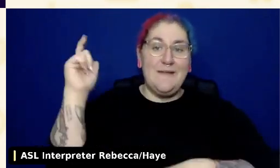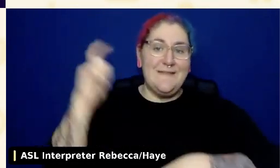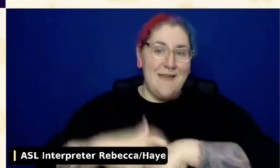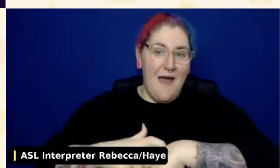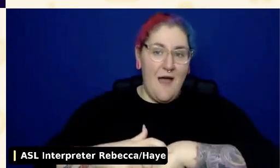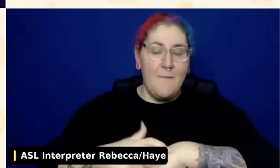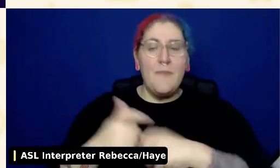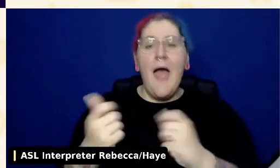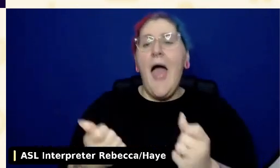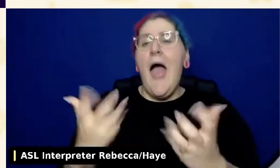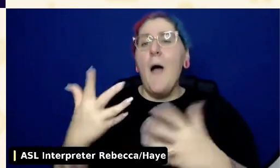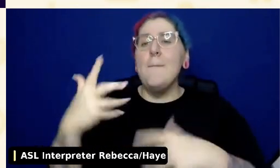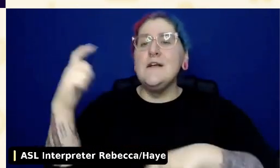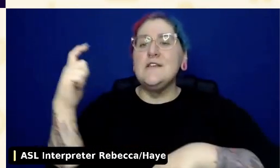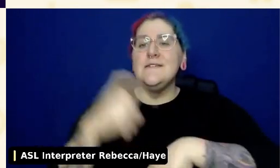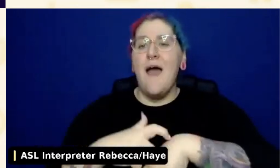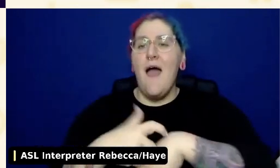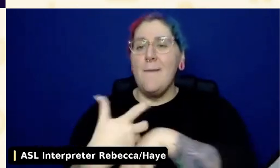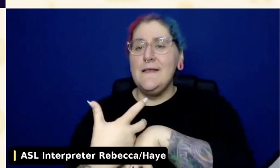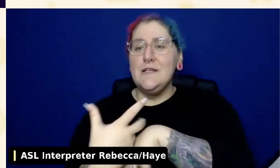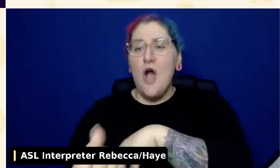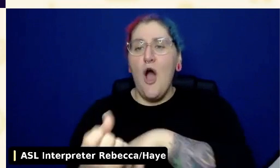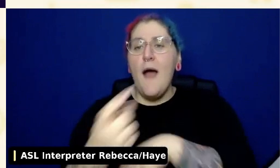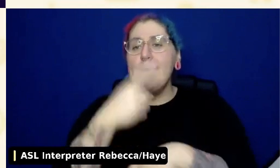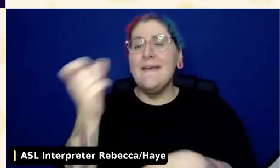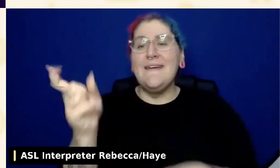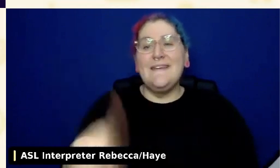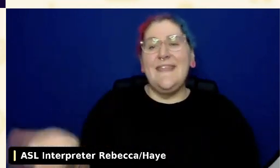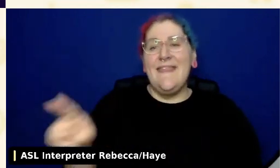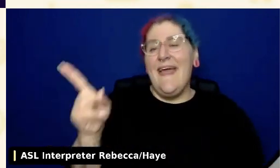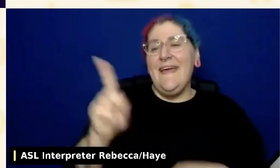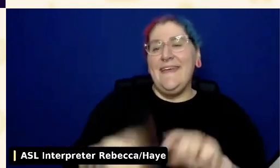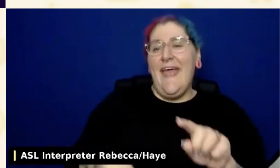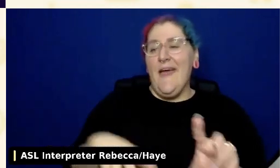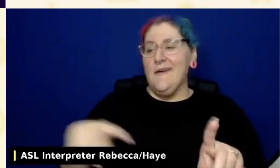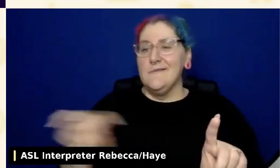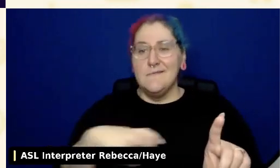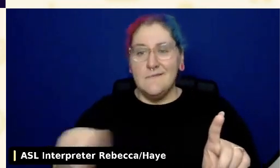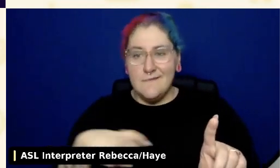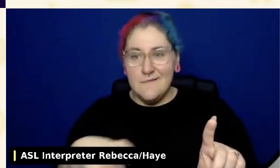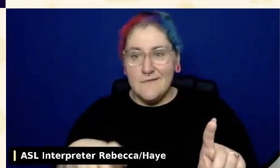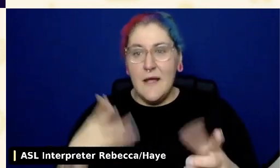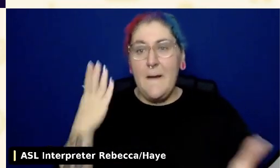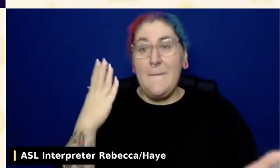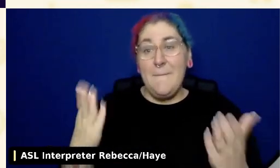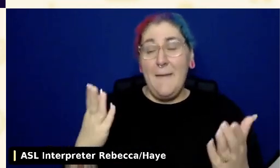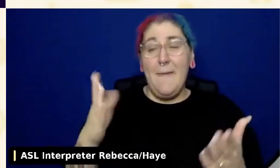Even if each individual action is only a few seconds lost, that aggregate loss of time could be enormous.